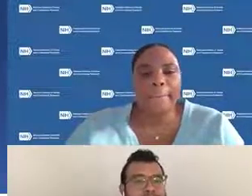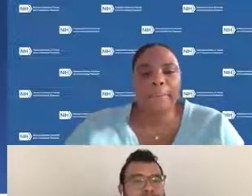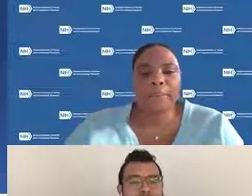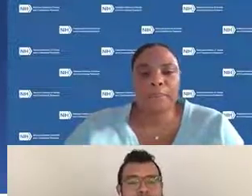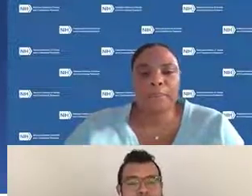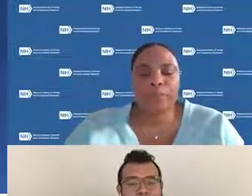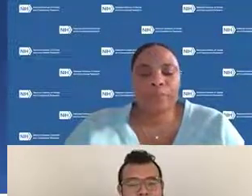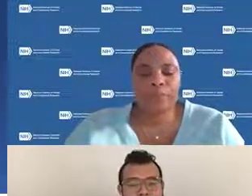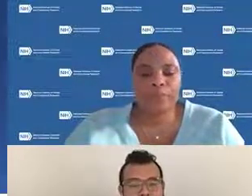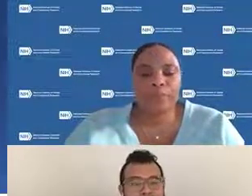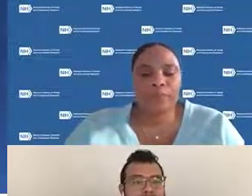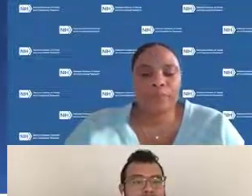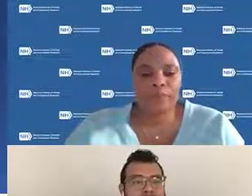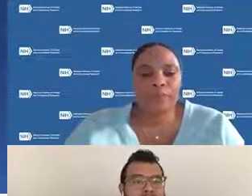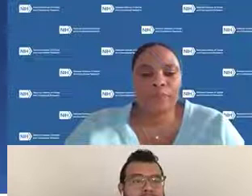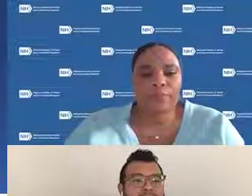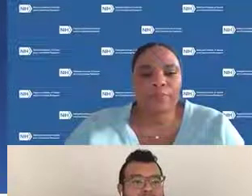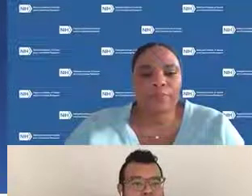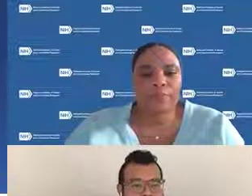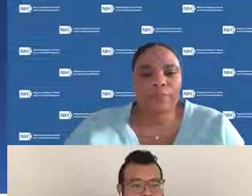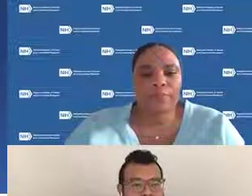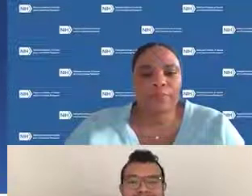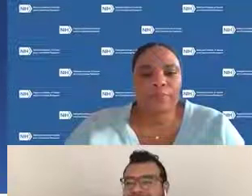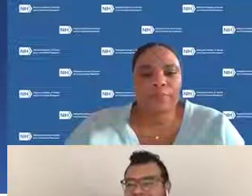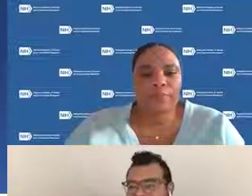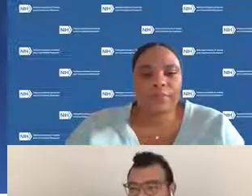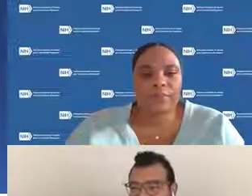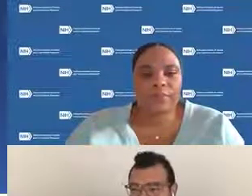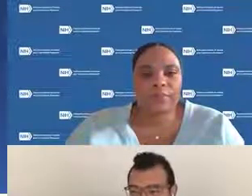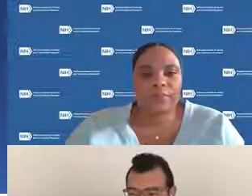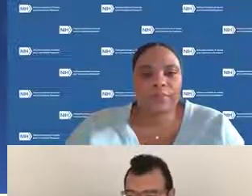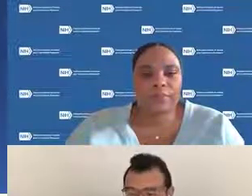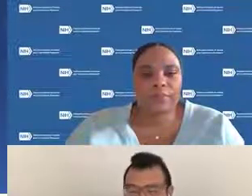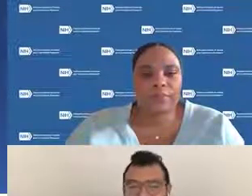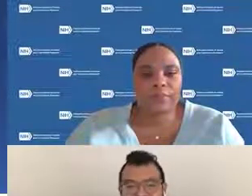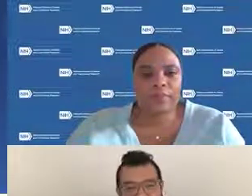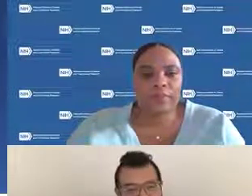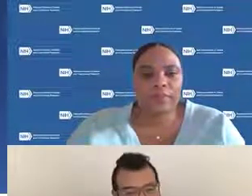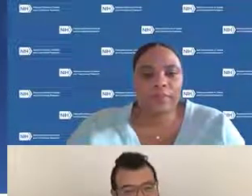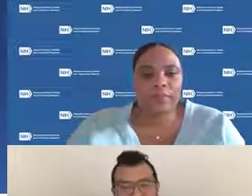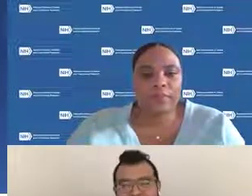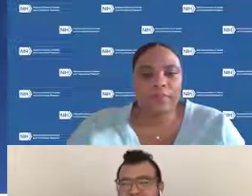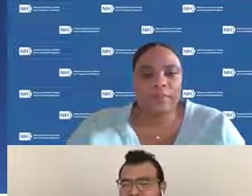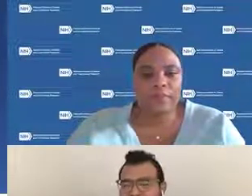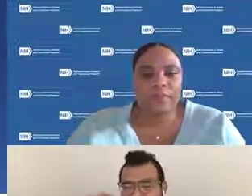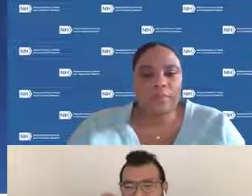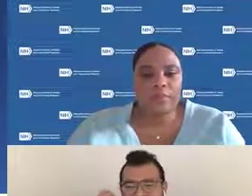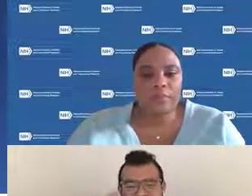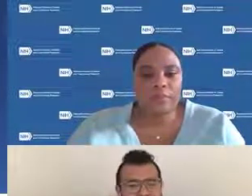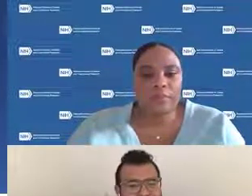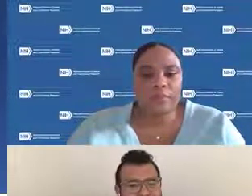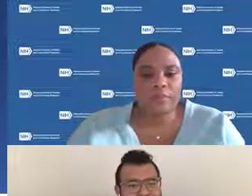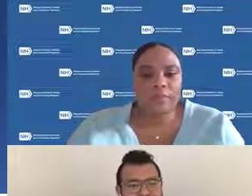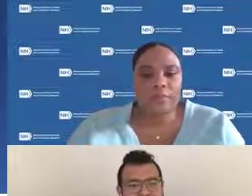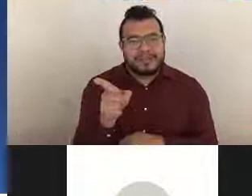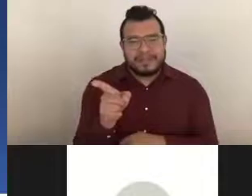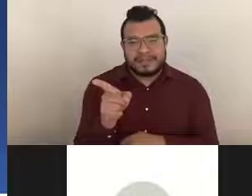Dr. Ashlee Lane: Thank you, April, for that introduction. So if you take a look at the schematic on the left hand side of your screen,